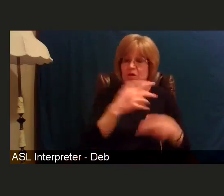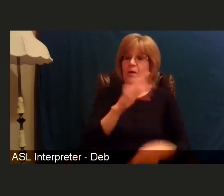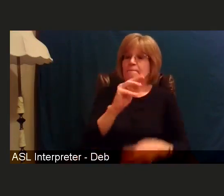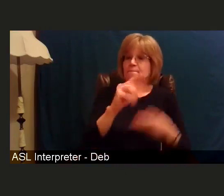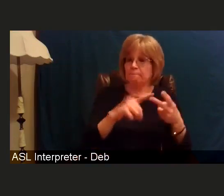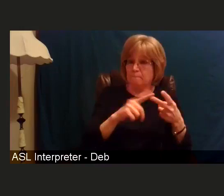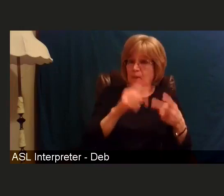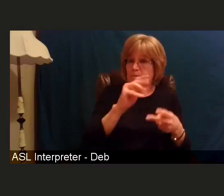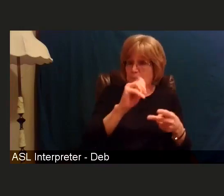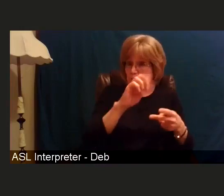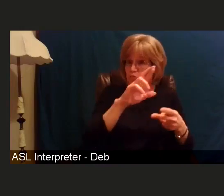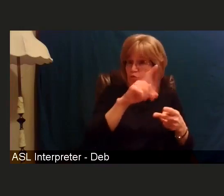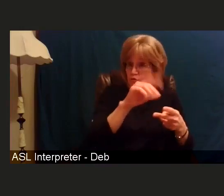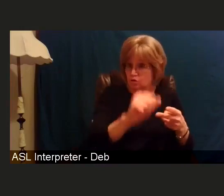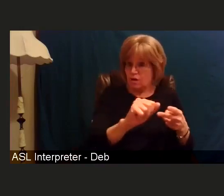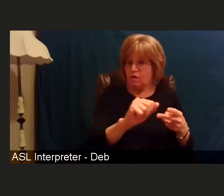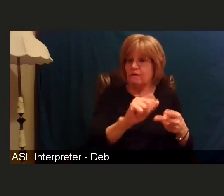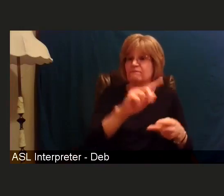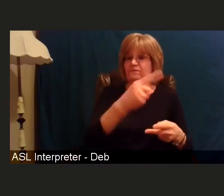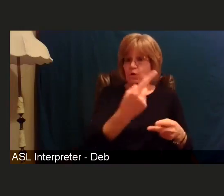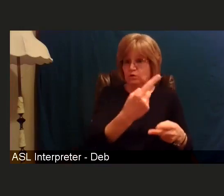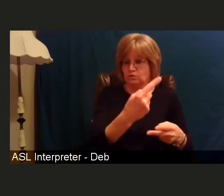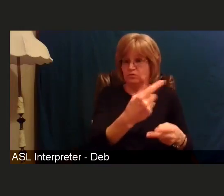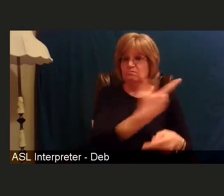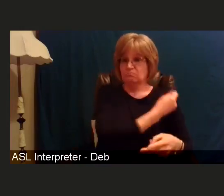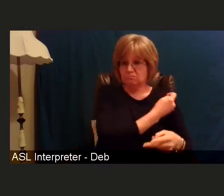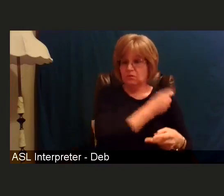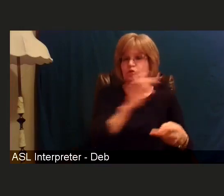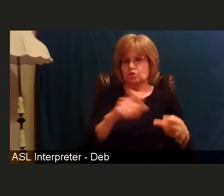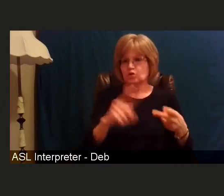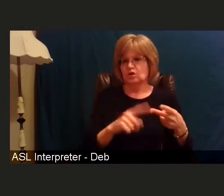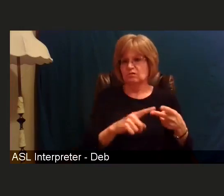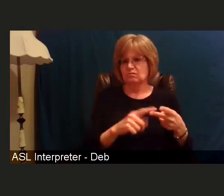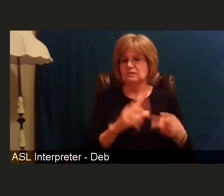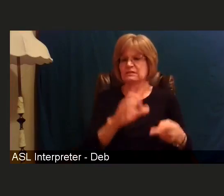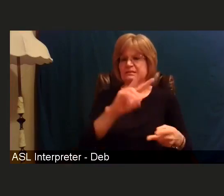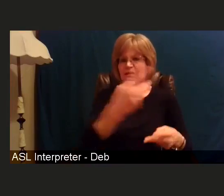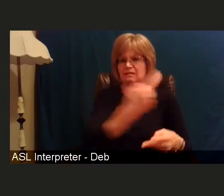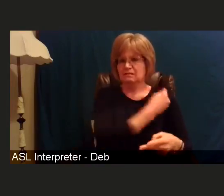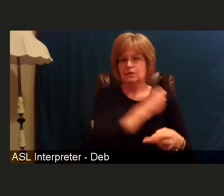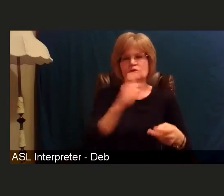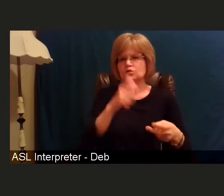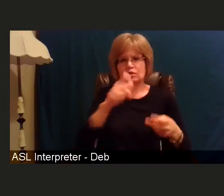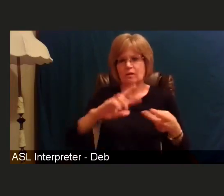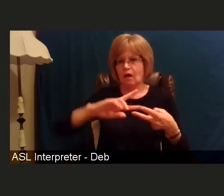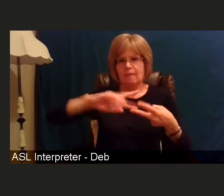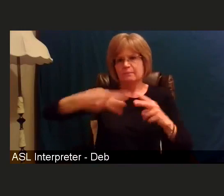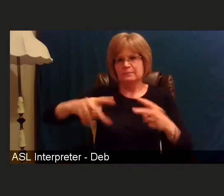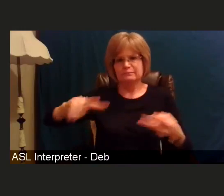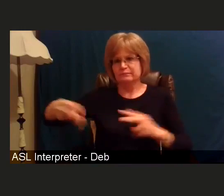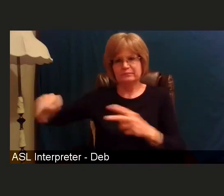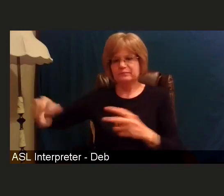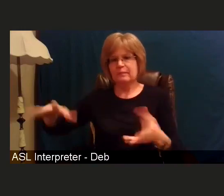So they should not ideally be mixed. So it shouldn't be a Pfizer to a Moderna or a Moderna to a Pfizer.